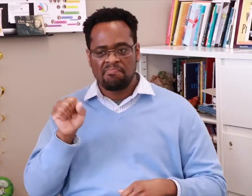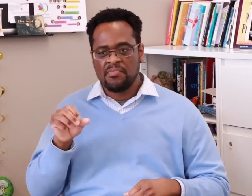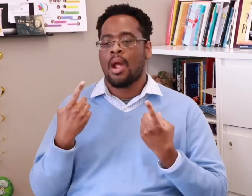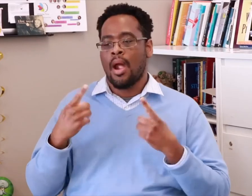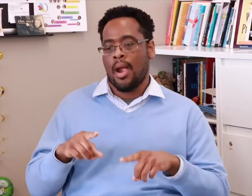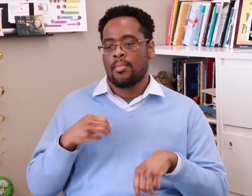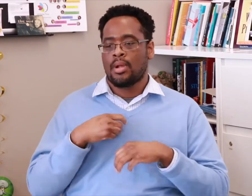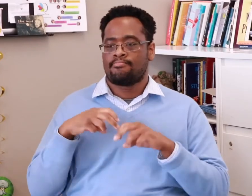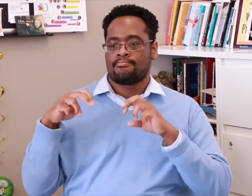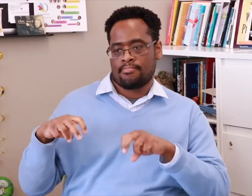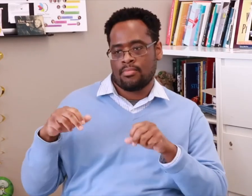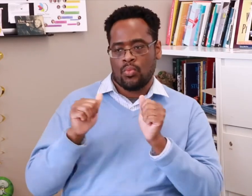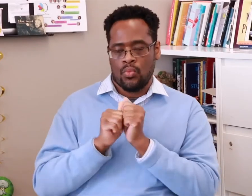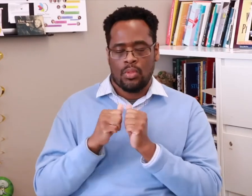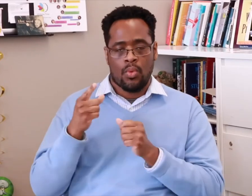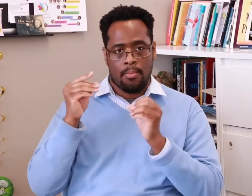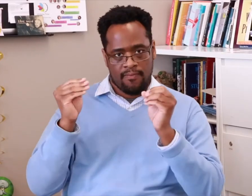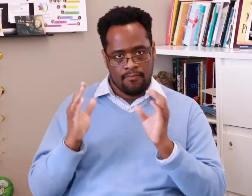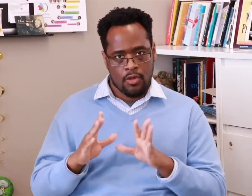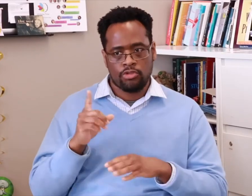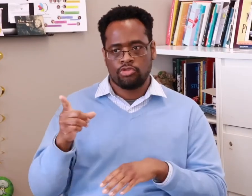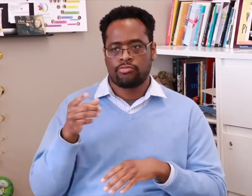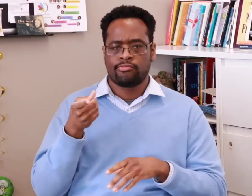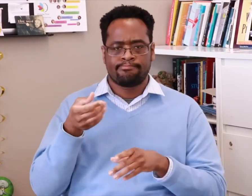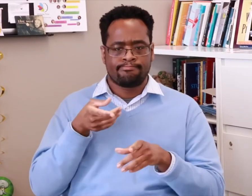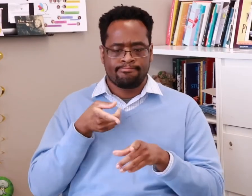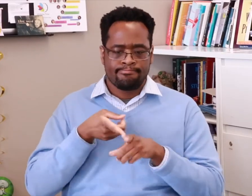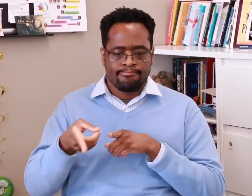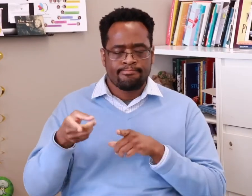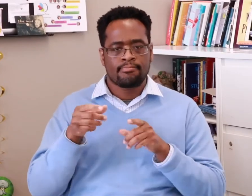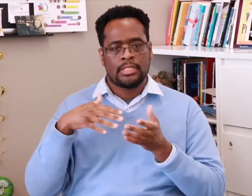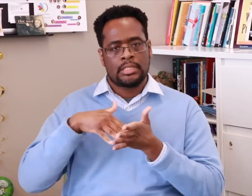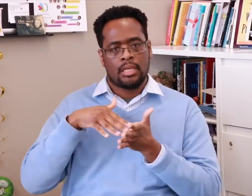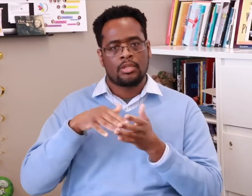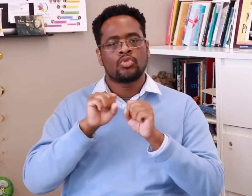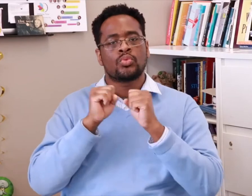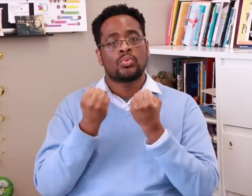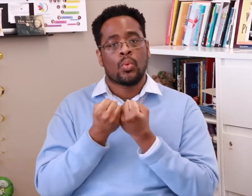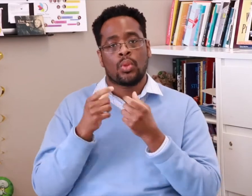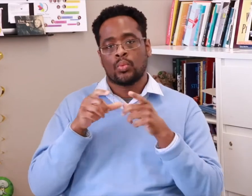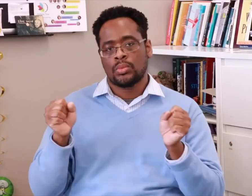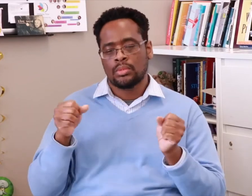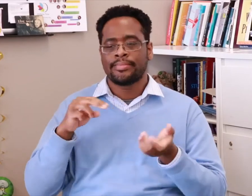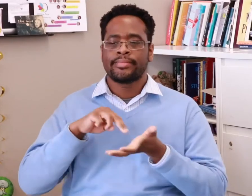I decided to meet with a Sociolinguistics professor